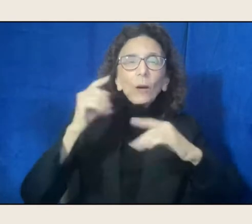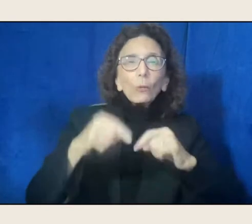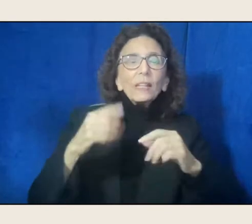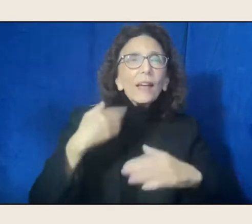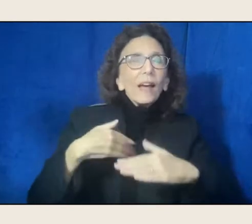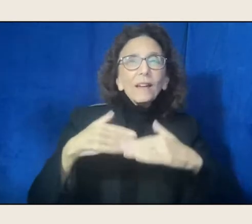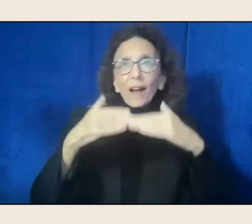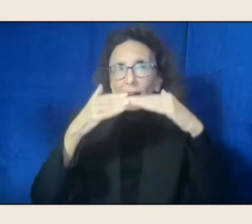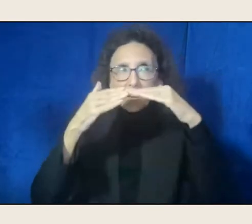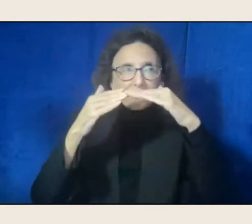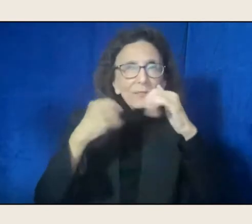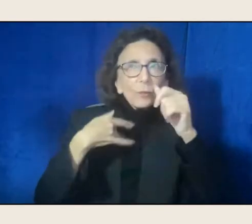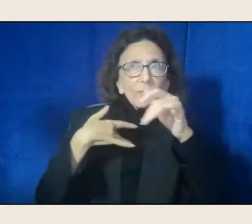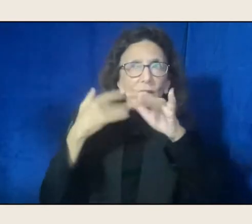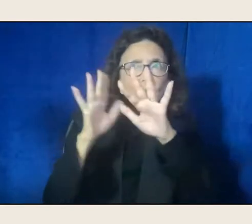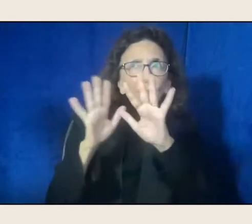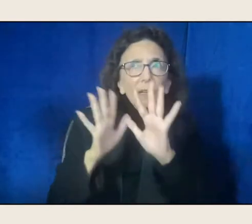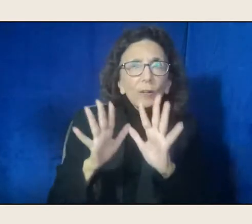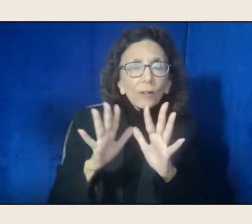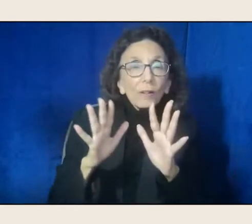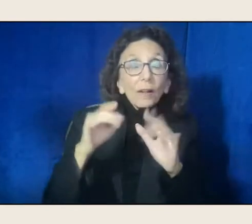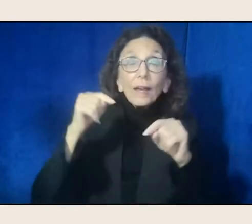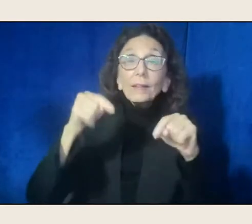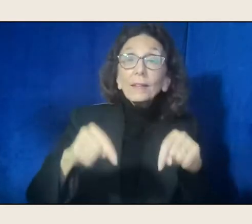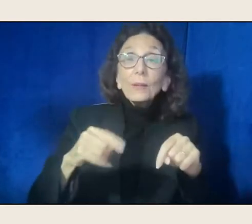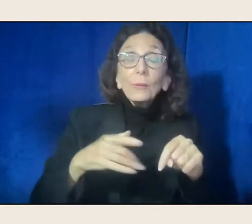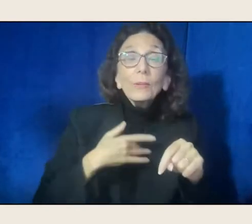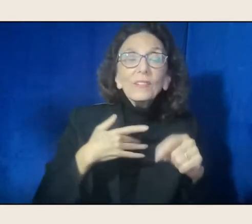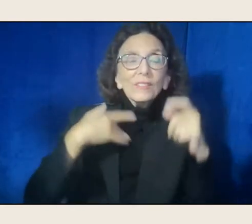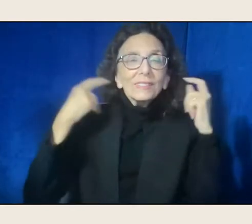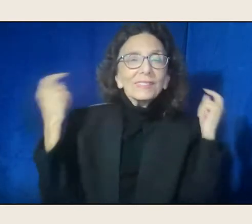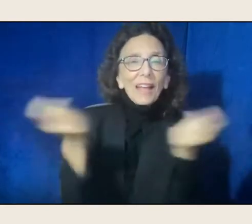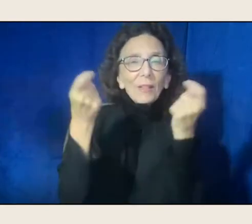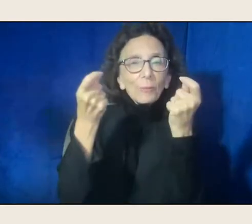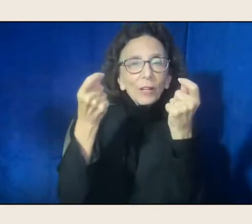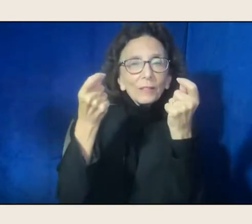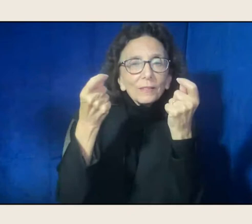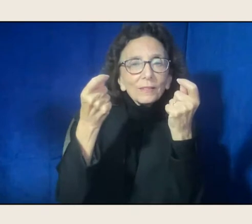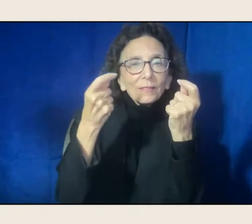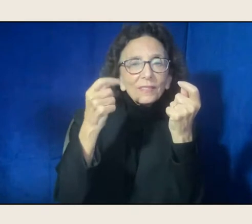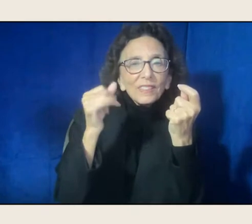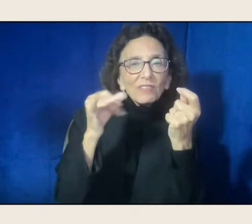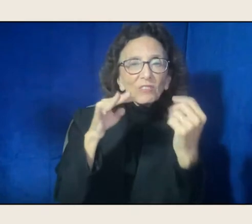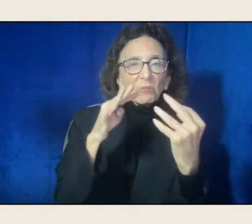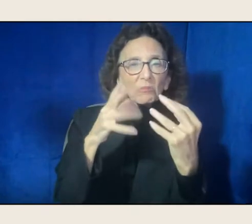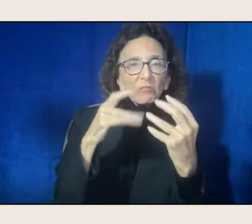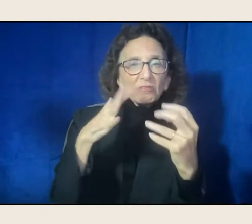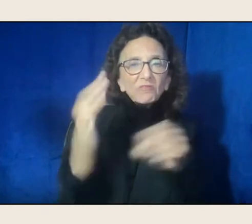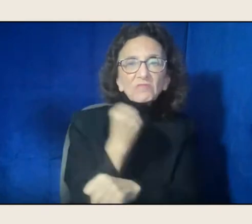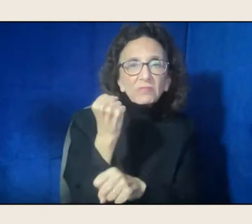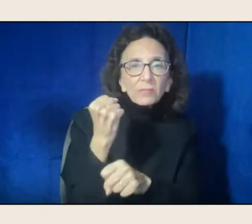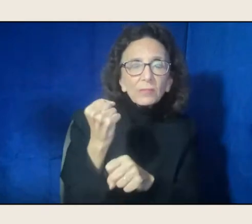"a place to celebrate the terrible victory. "We have given birth on this table,